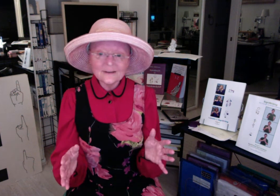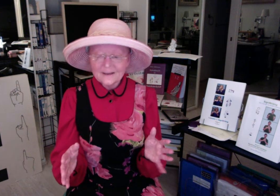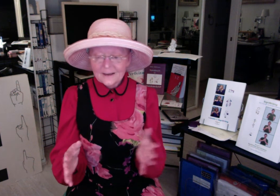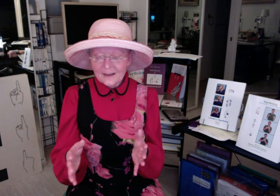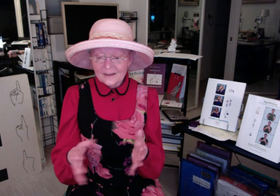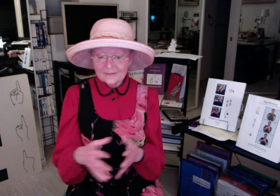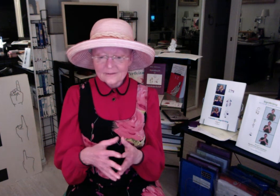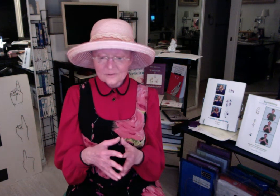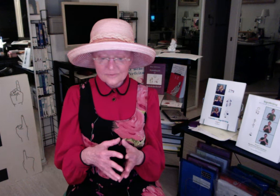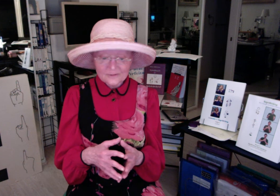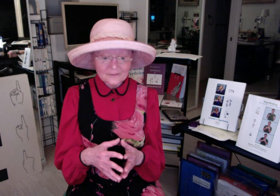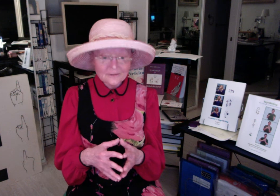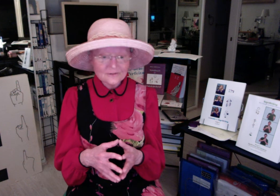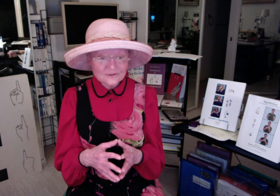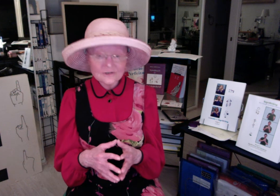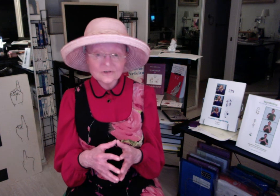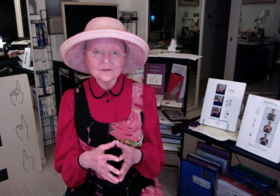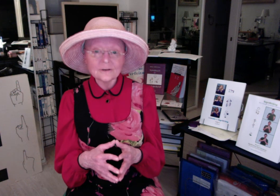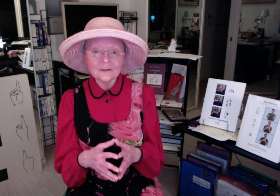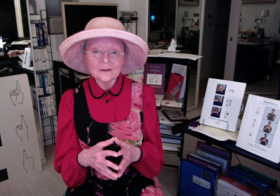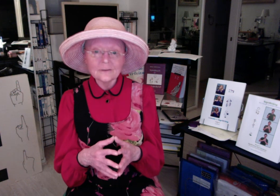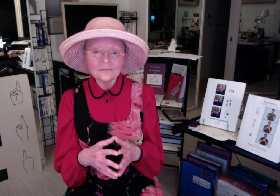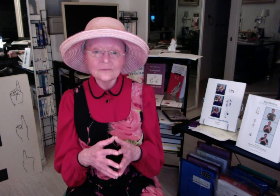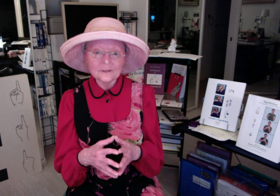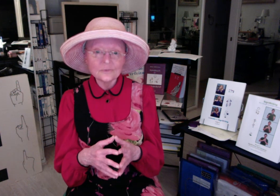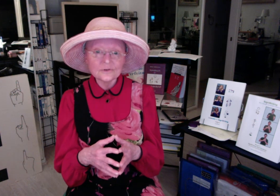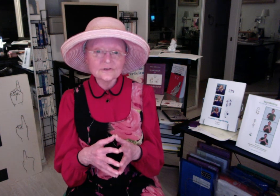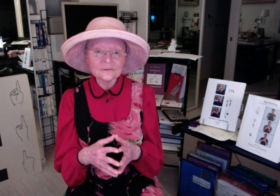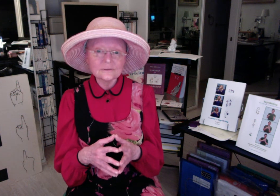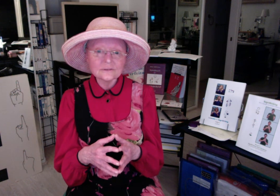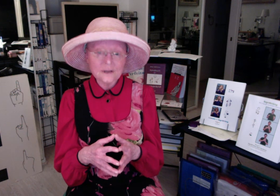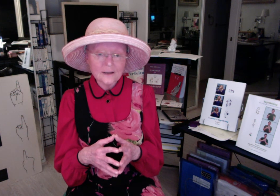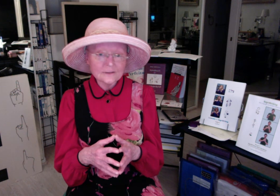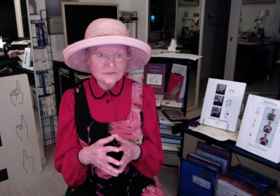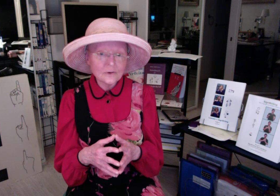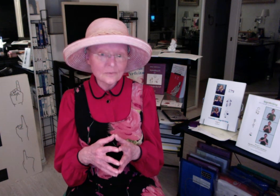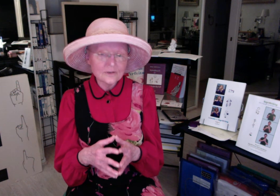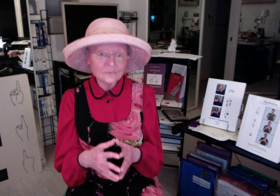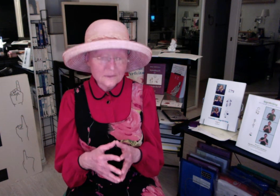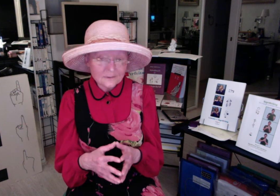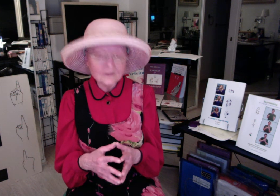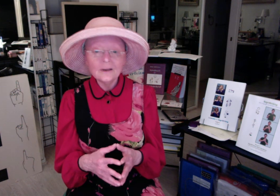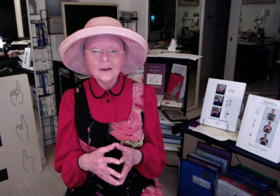there's a pretty large dictionary of LIBRAS signs already written online